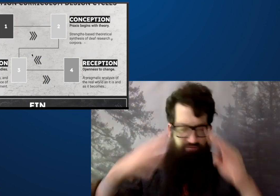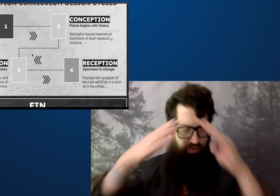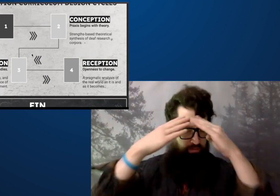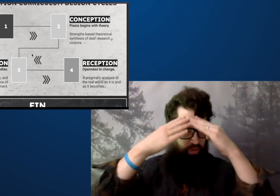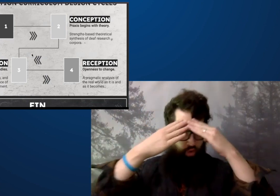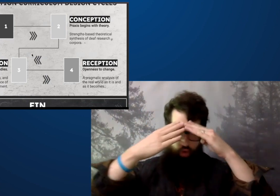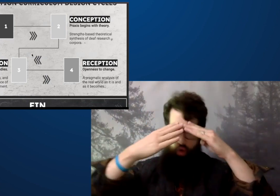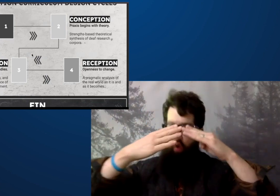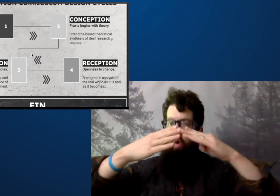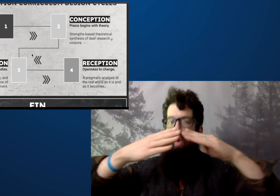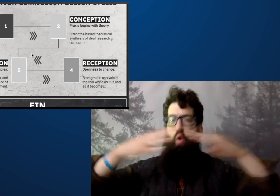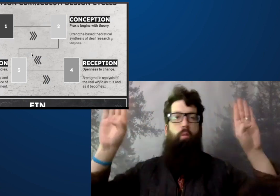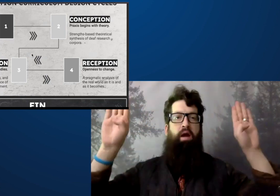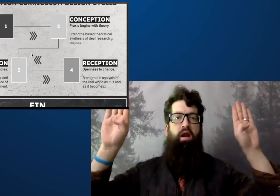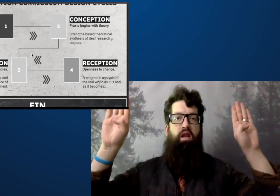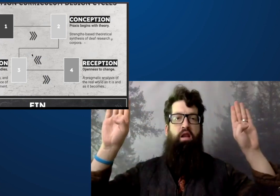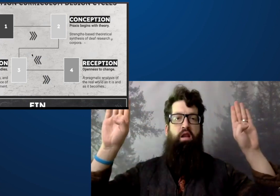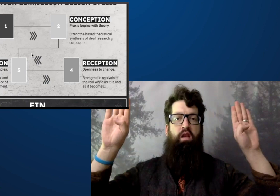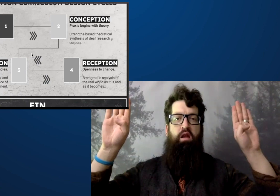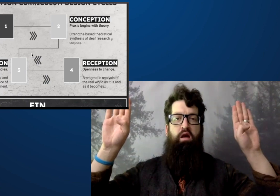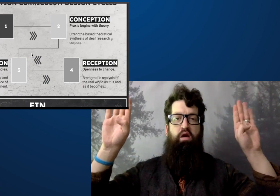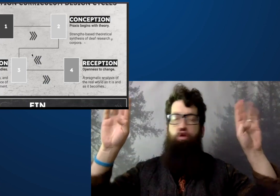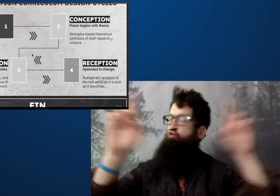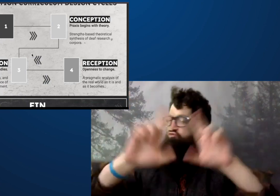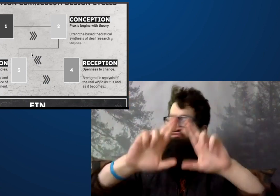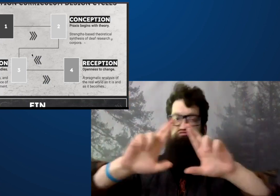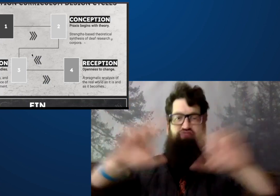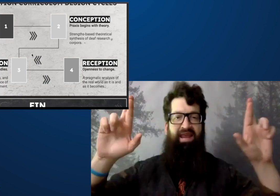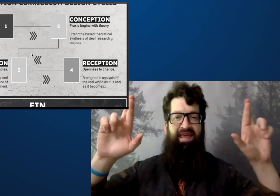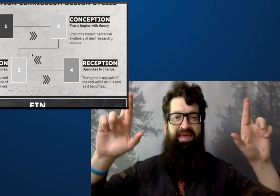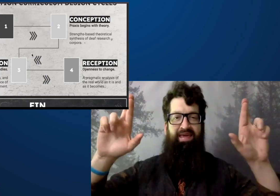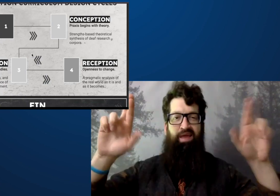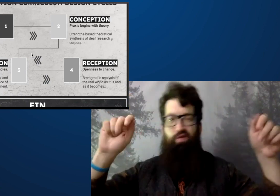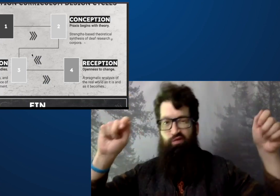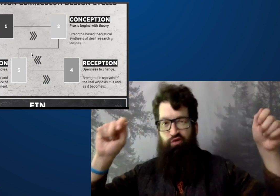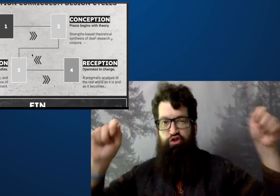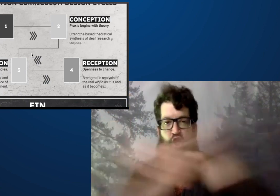And what that means is you have to have an openness.